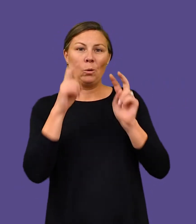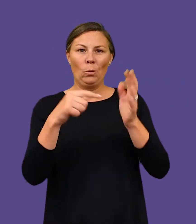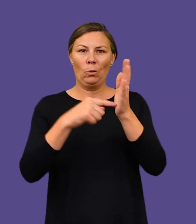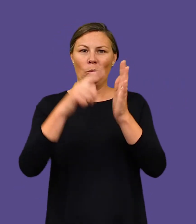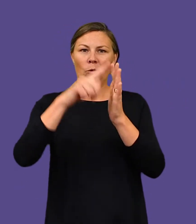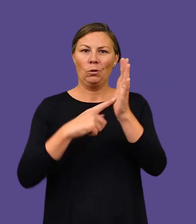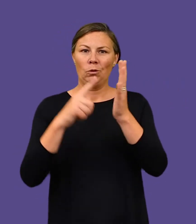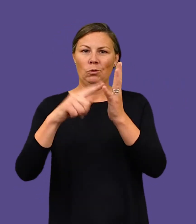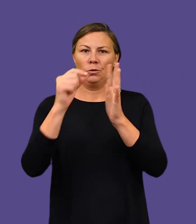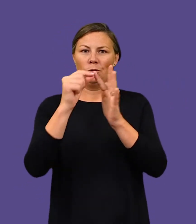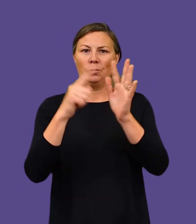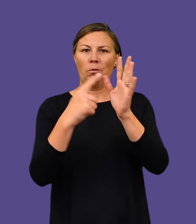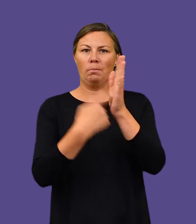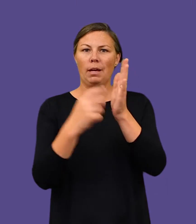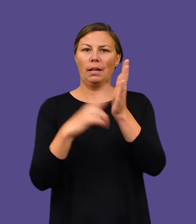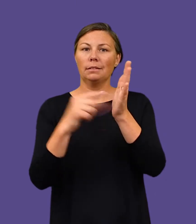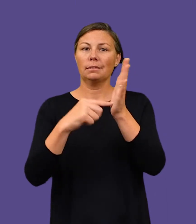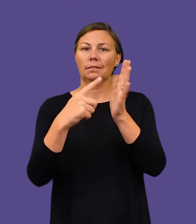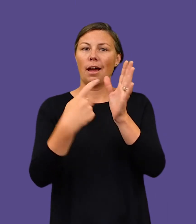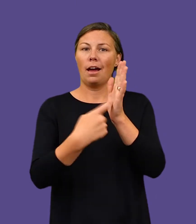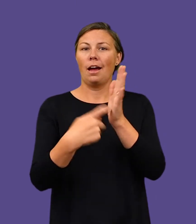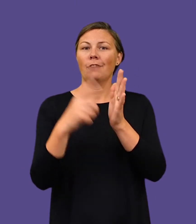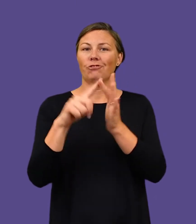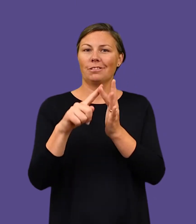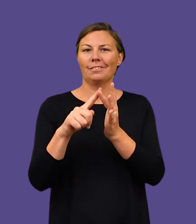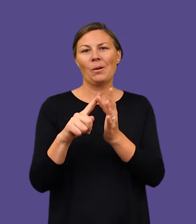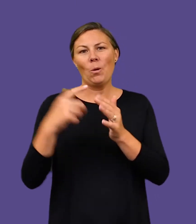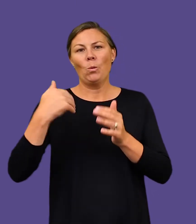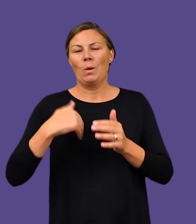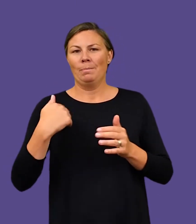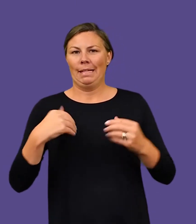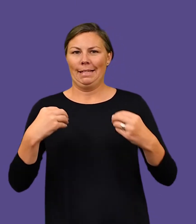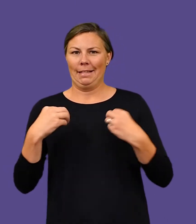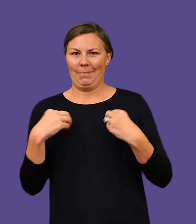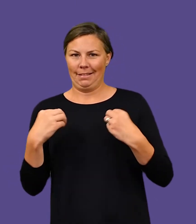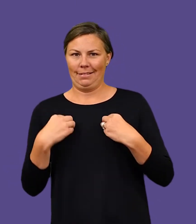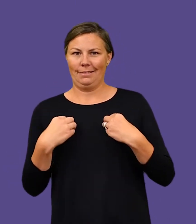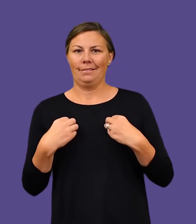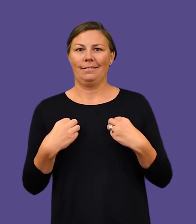The title is Tjuparntarri – women's business.